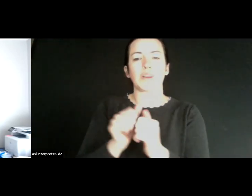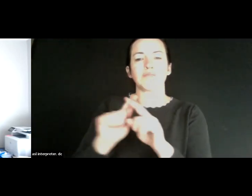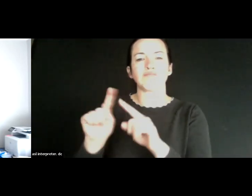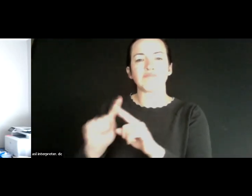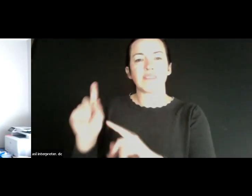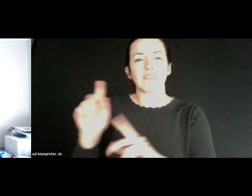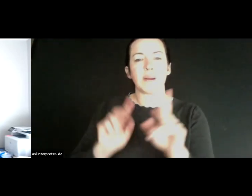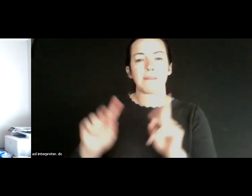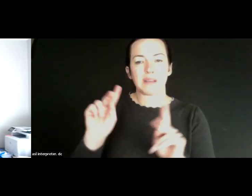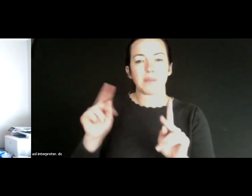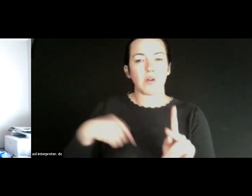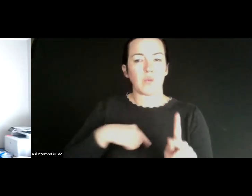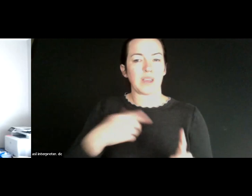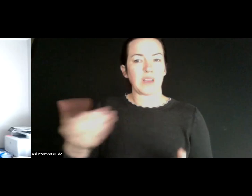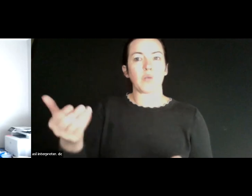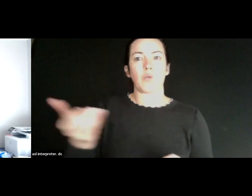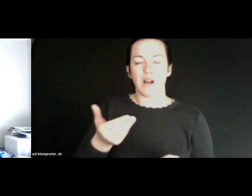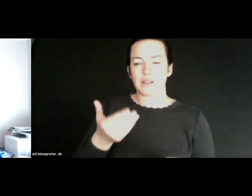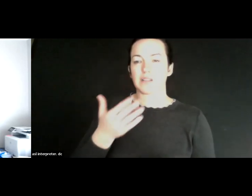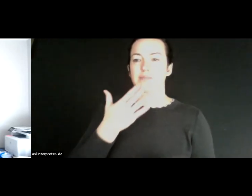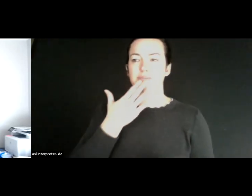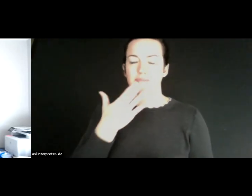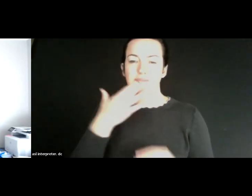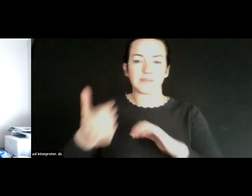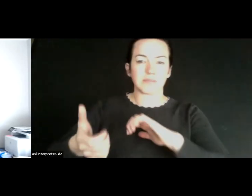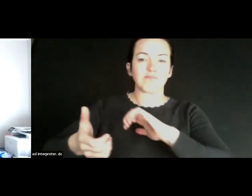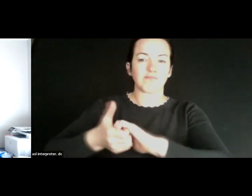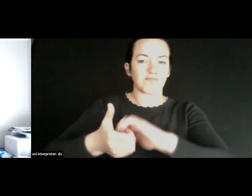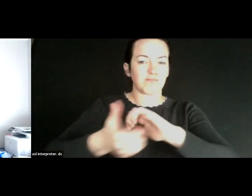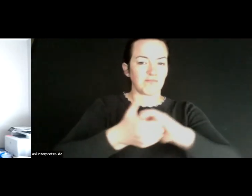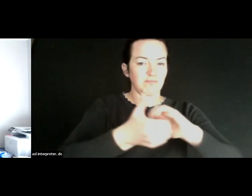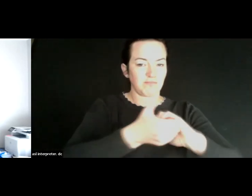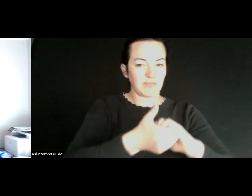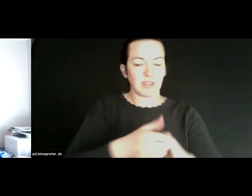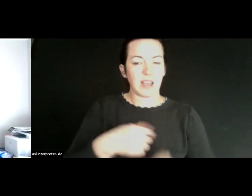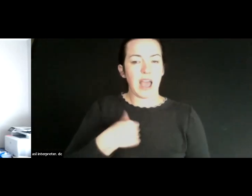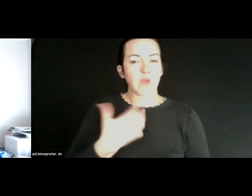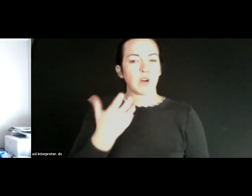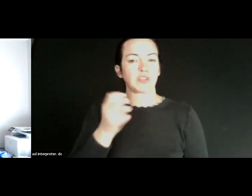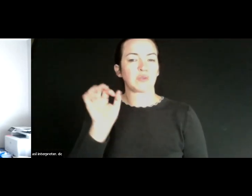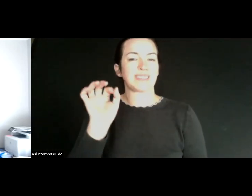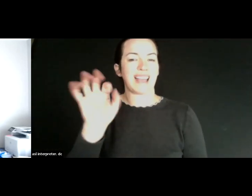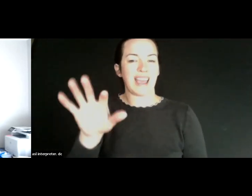and we welcome that partnership with others as well And I just want to say one more thing,